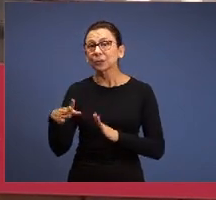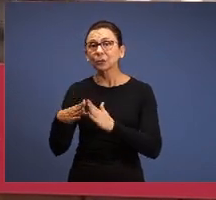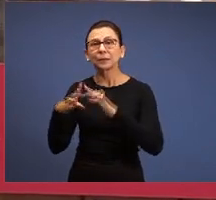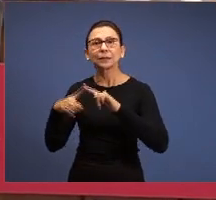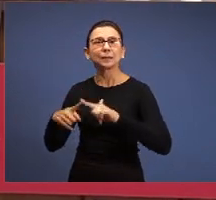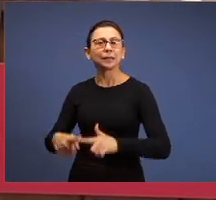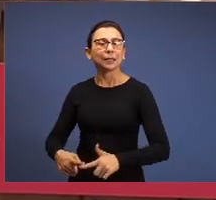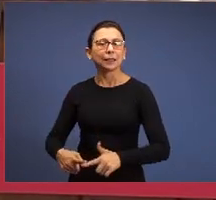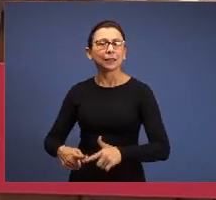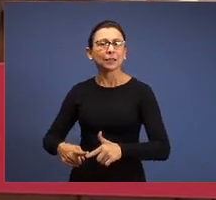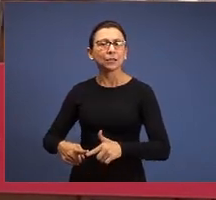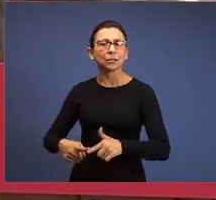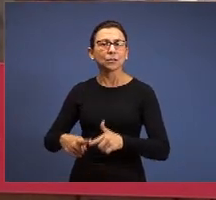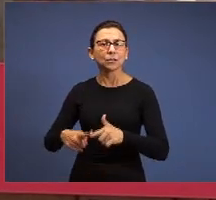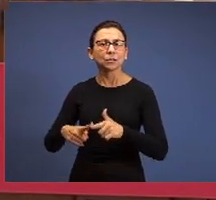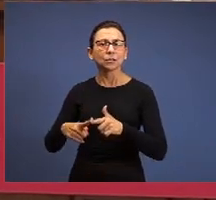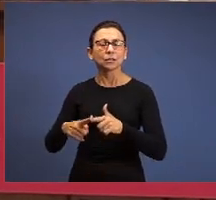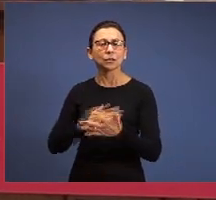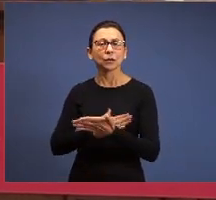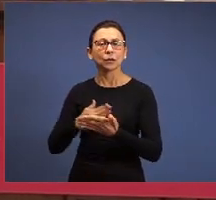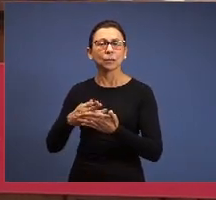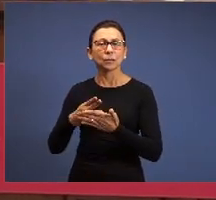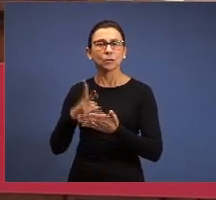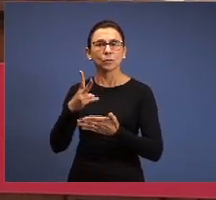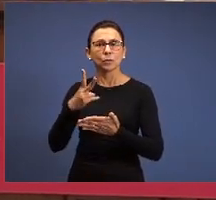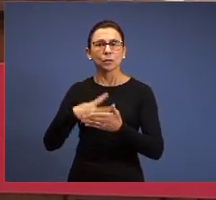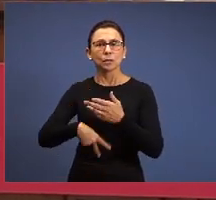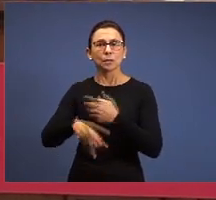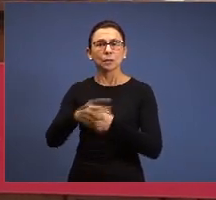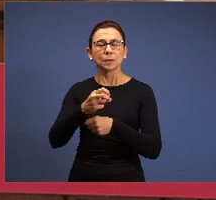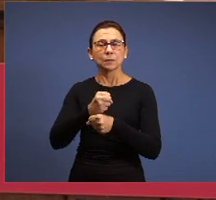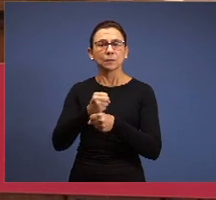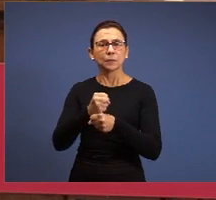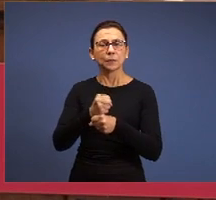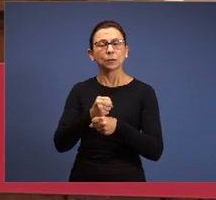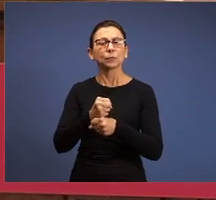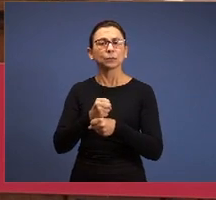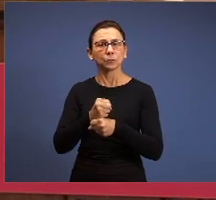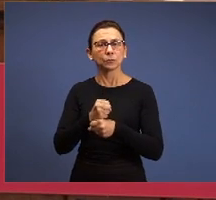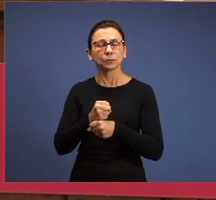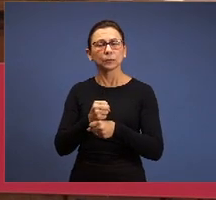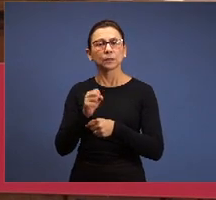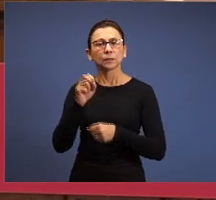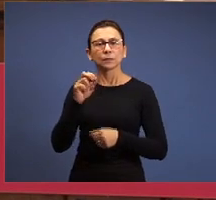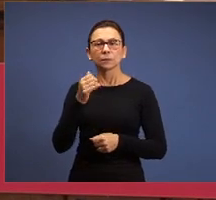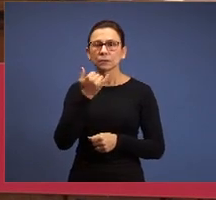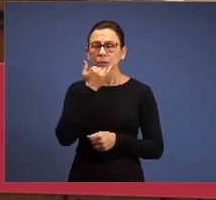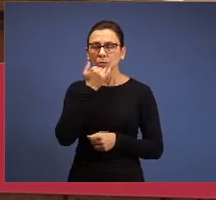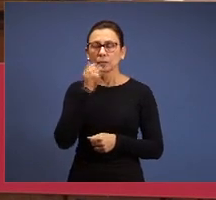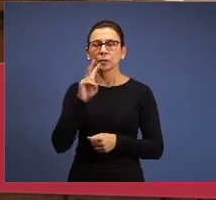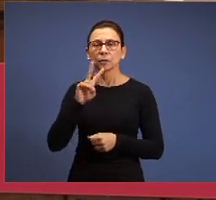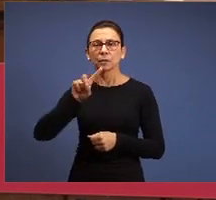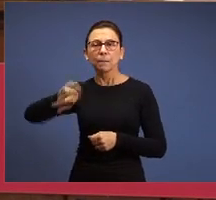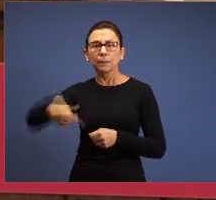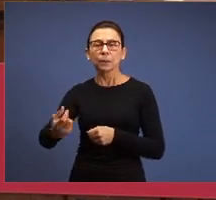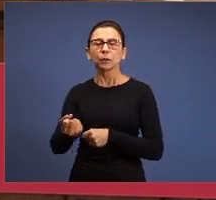2 thousand years ago, the same projects that are here, they are at this time we’re